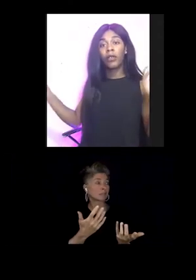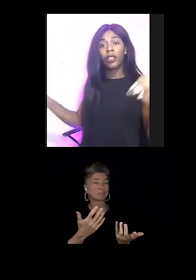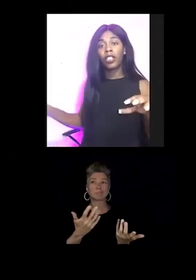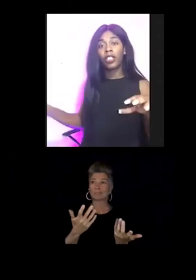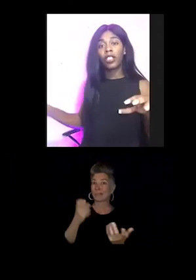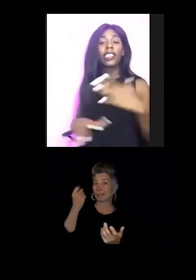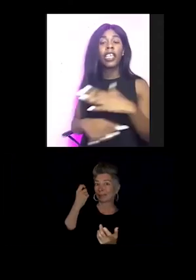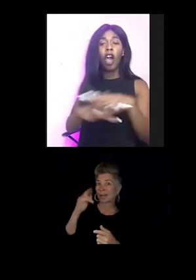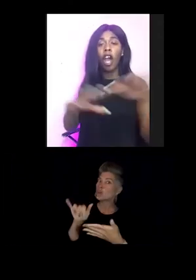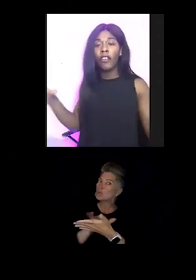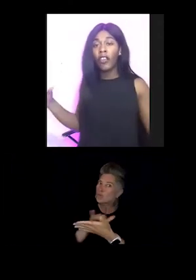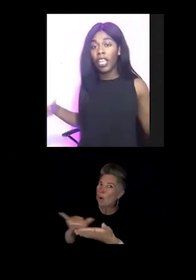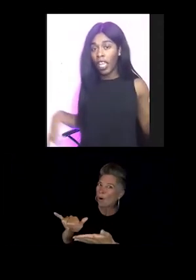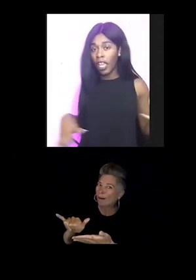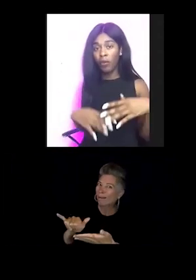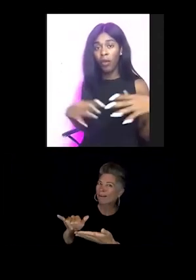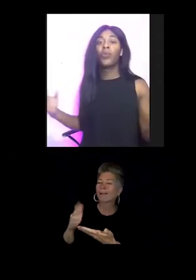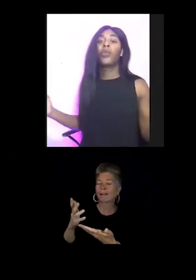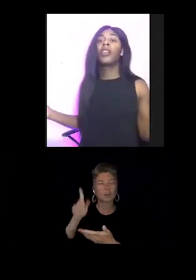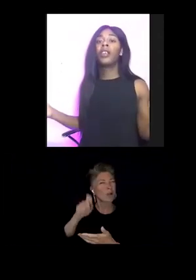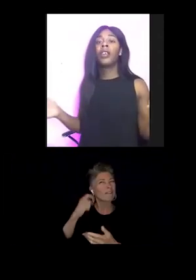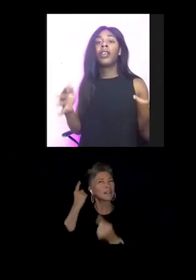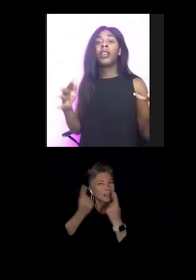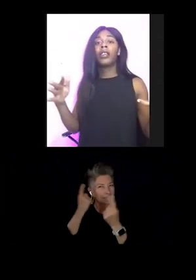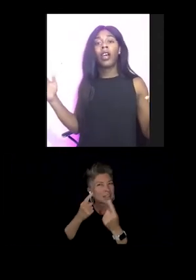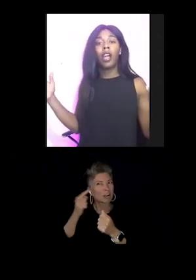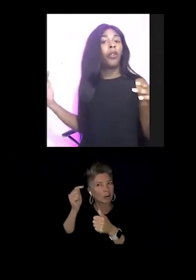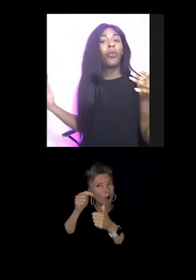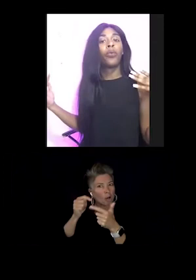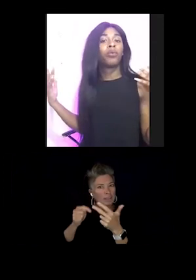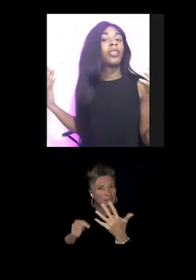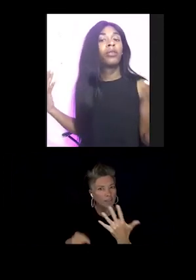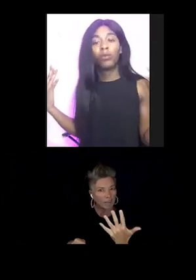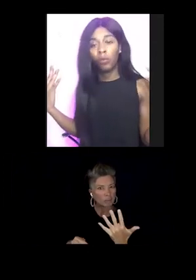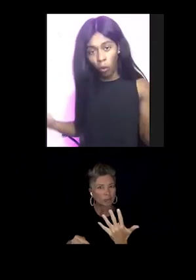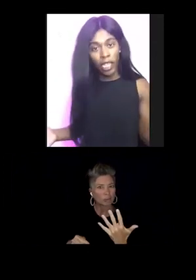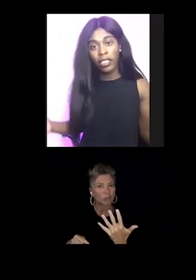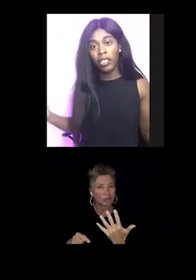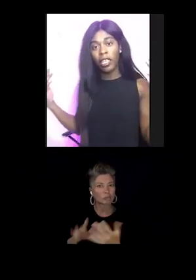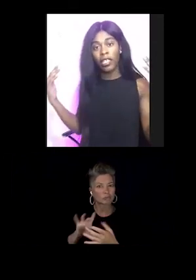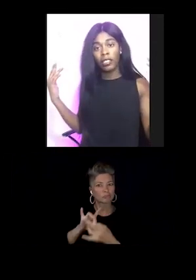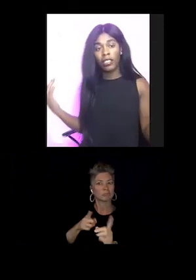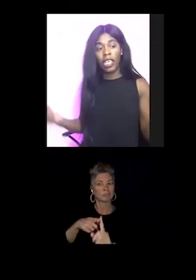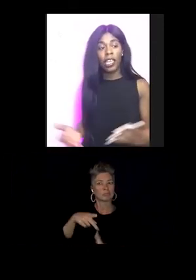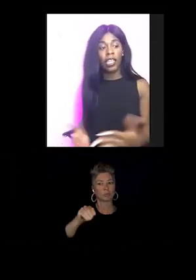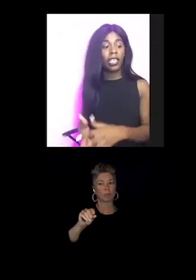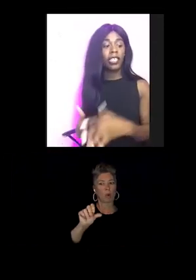So we always gotta take all of that in when we are watching and taking in things.